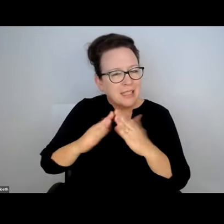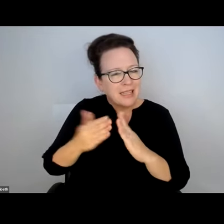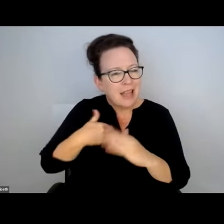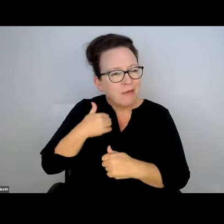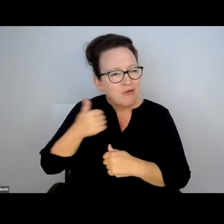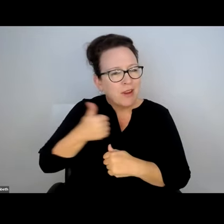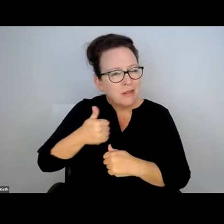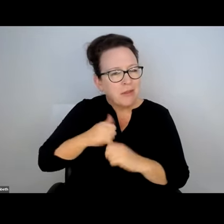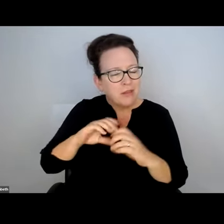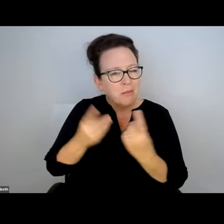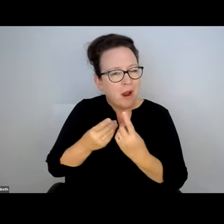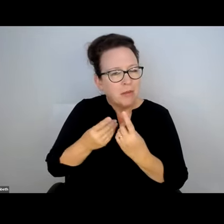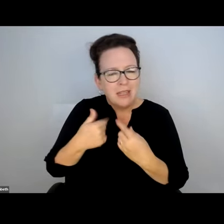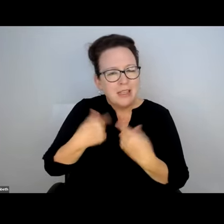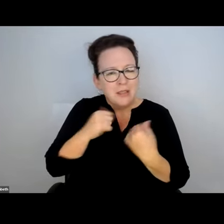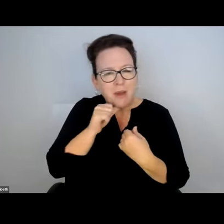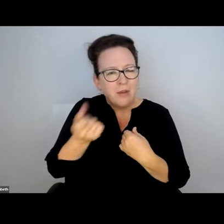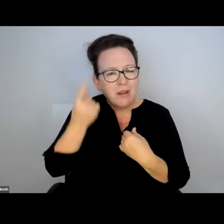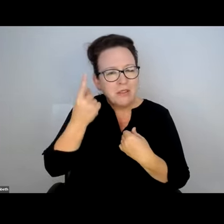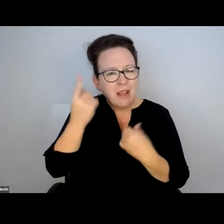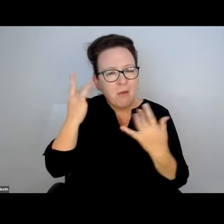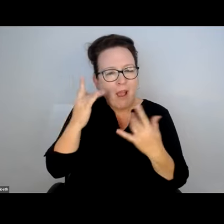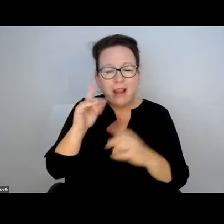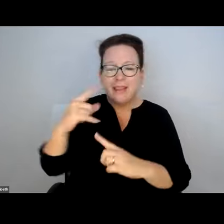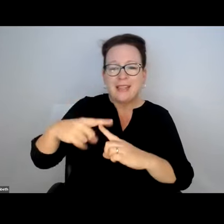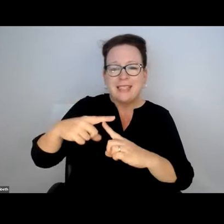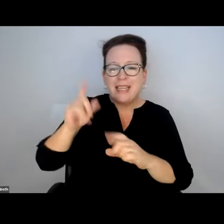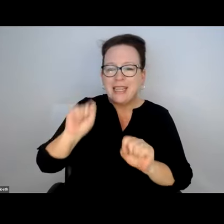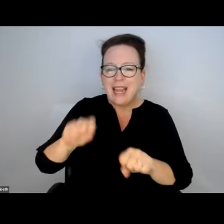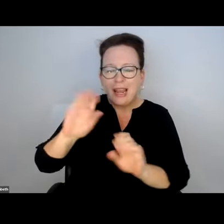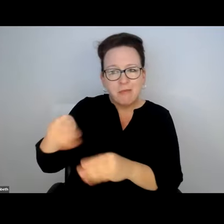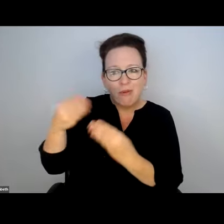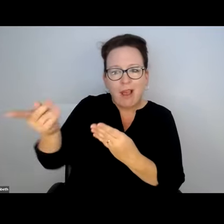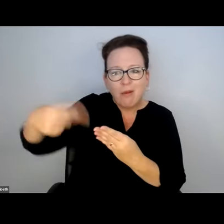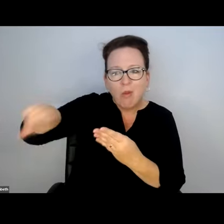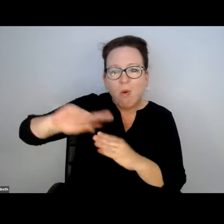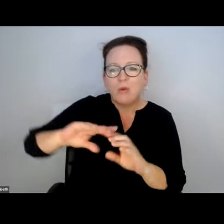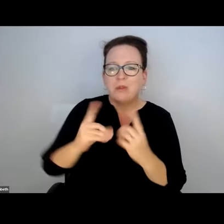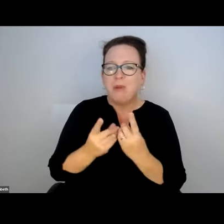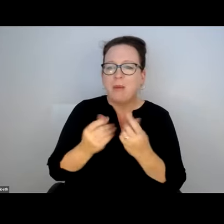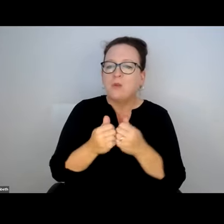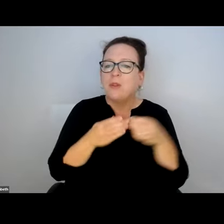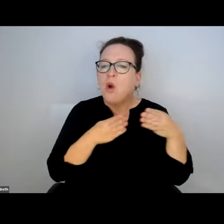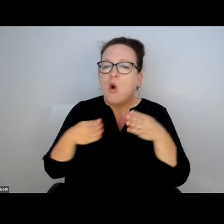CAMBRIDGE, BOSTON, ARLINGTON. THEY ALL HAVE TRANSPORTATION DEPARTMENTS AND I DON'T UNDERSTAND WHY THE T CAN'T